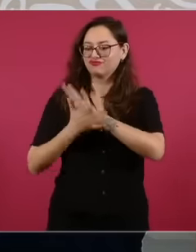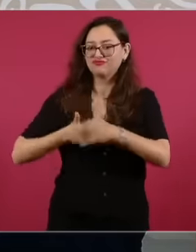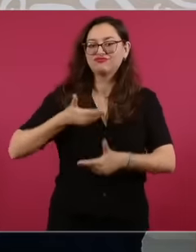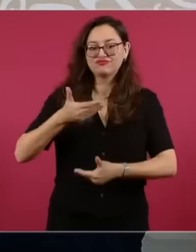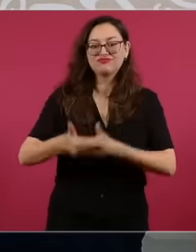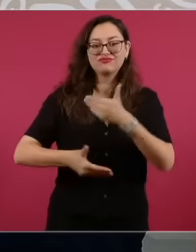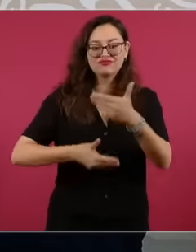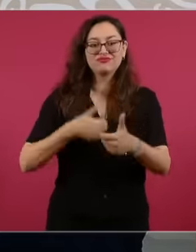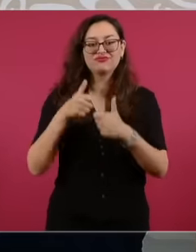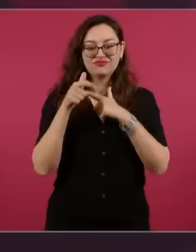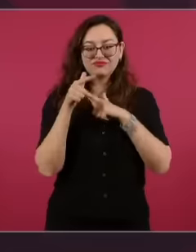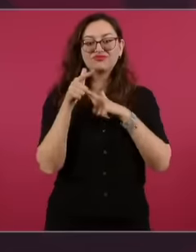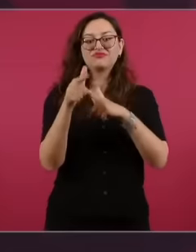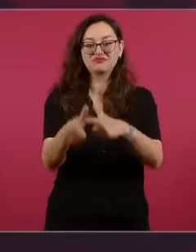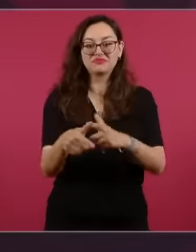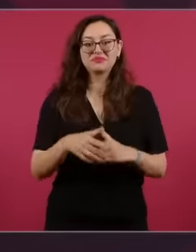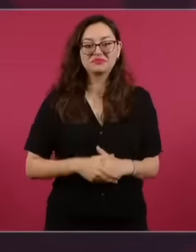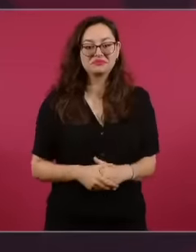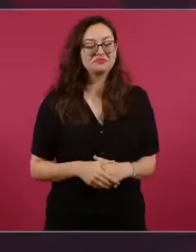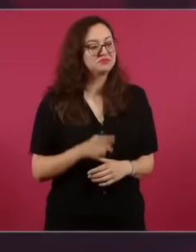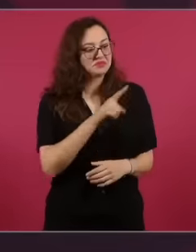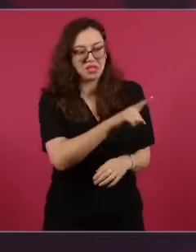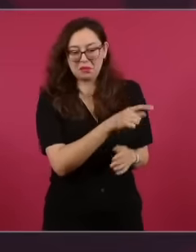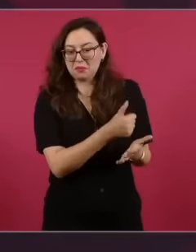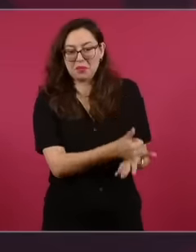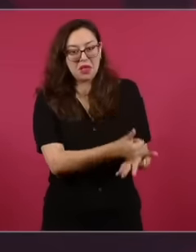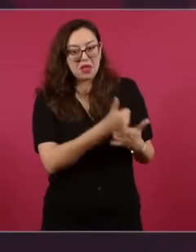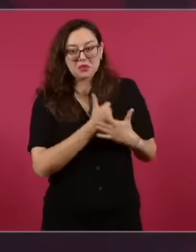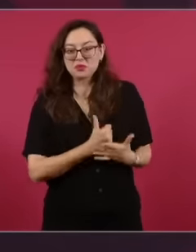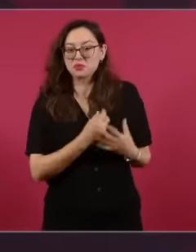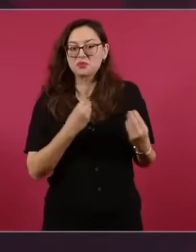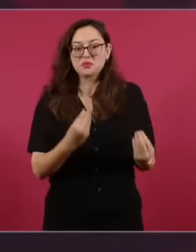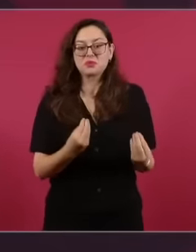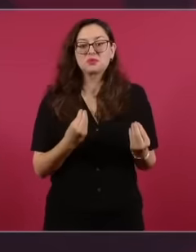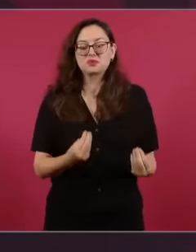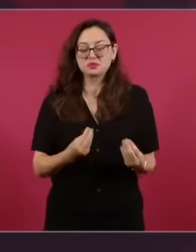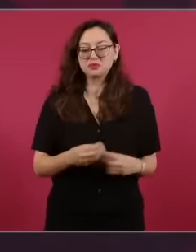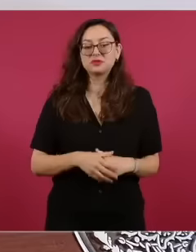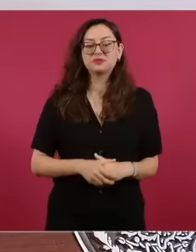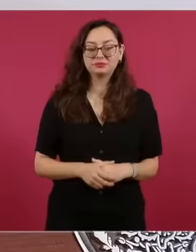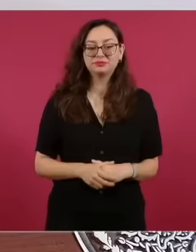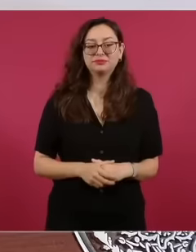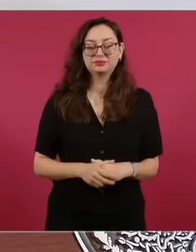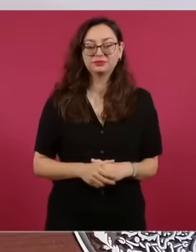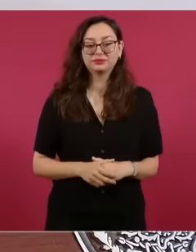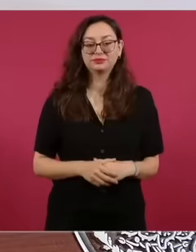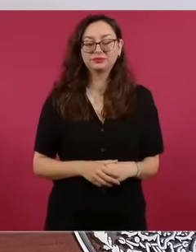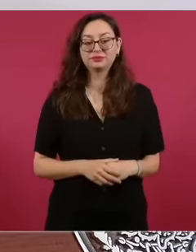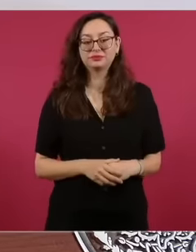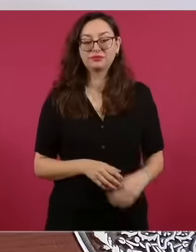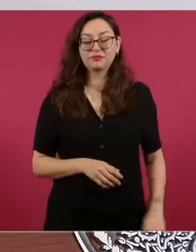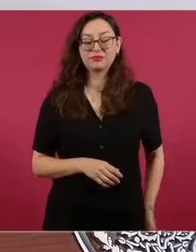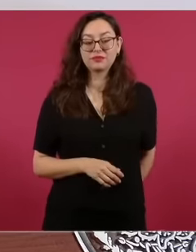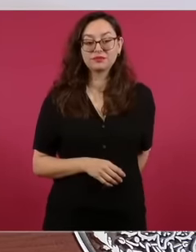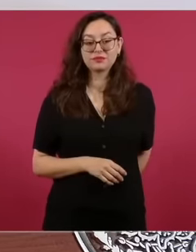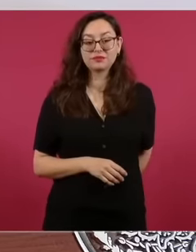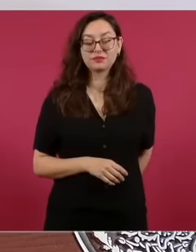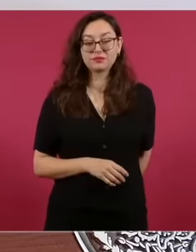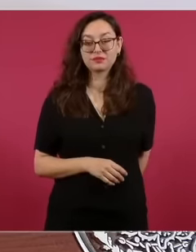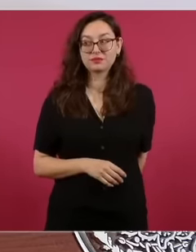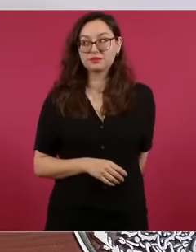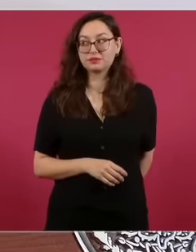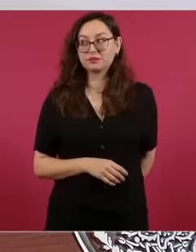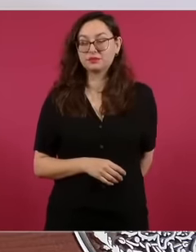because he was a good promoter of the transformation and as well as to